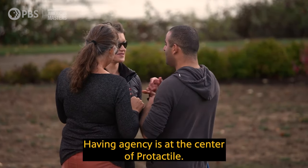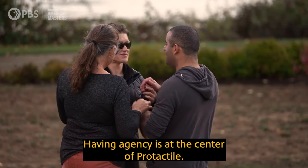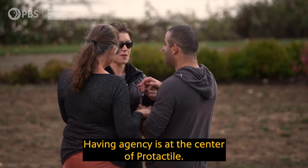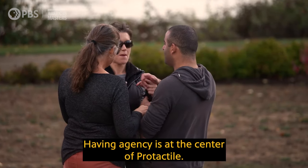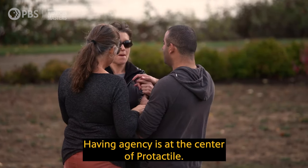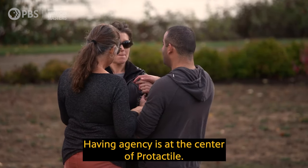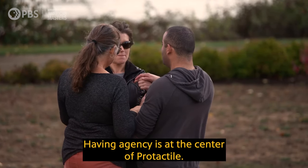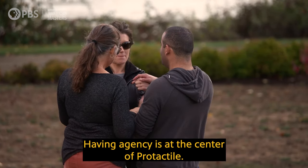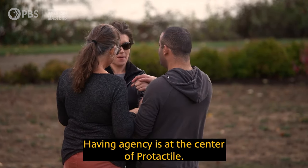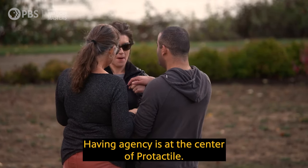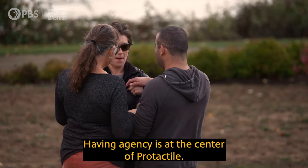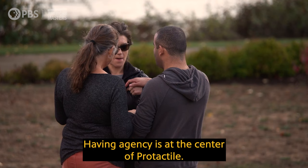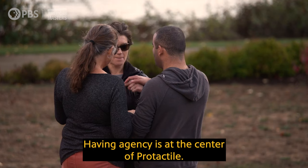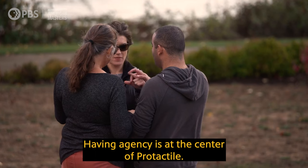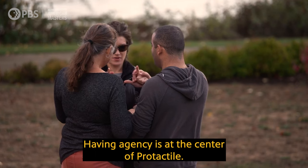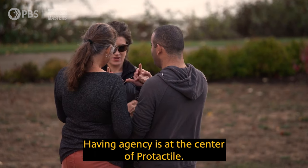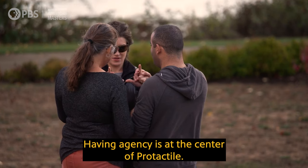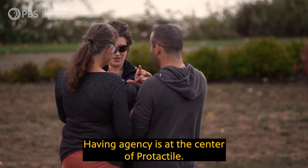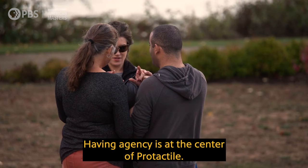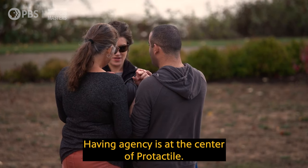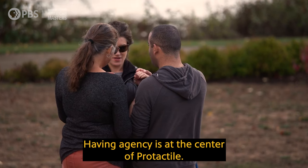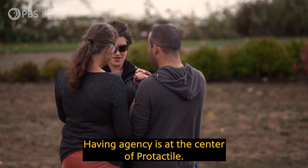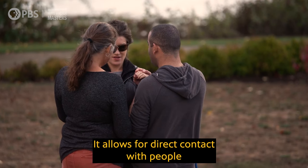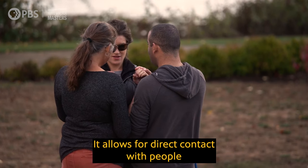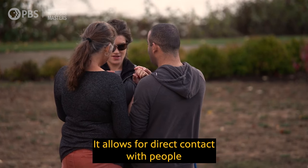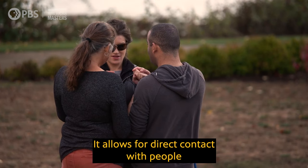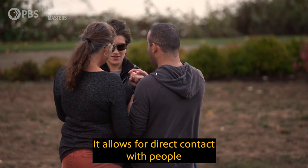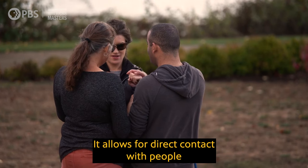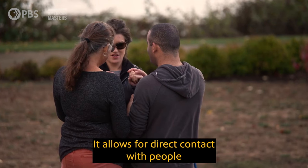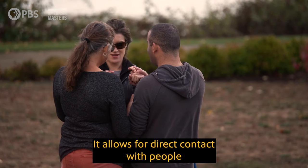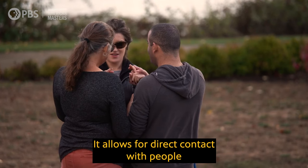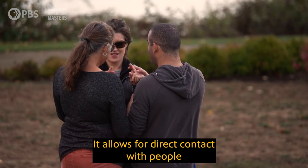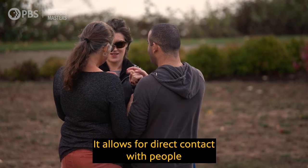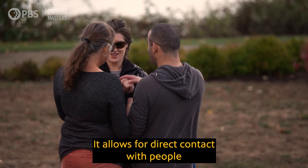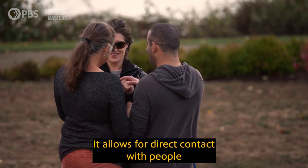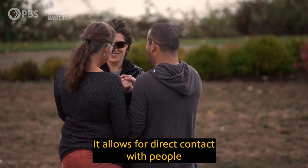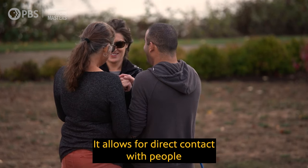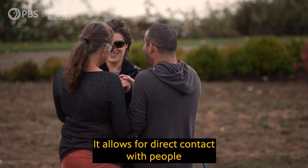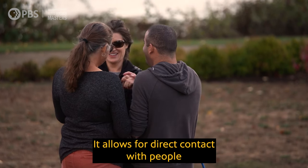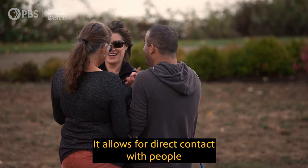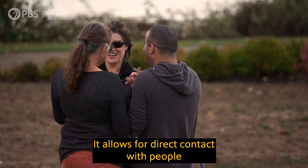Having agency is at the center of Protactile. It allows for direct contact with people